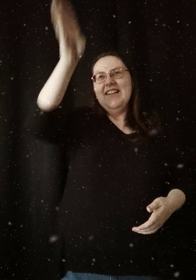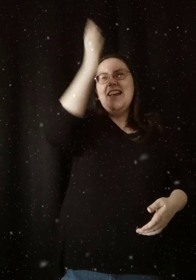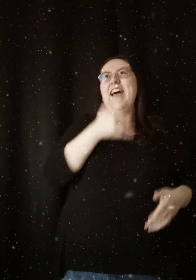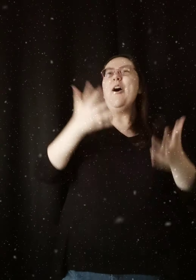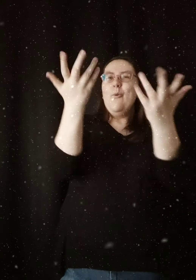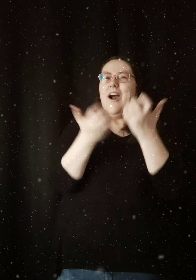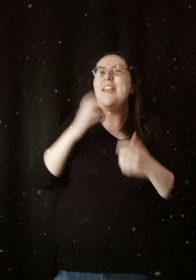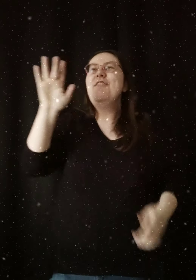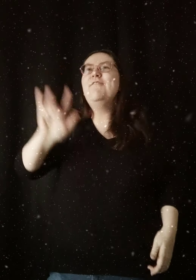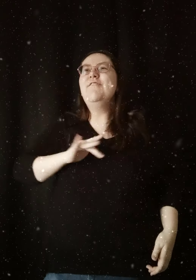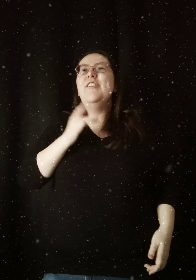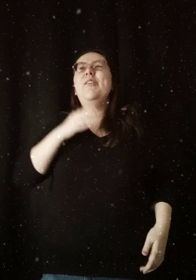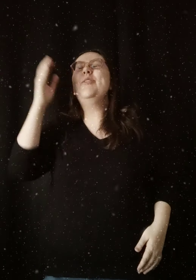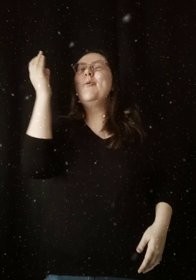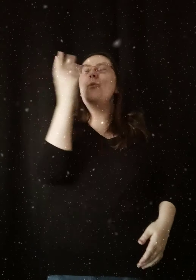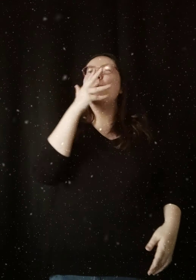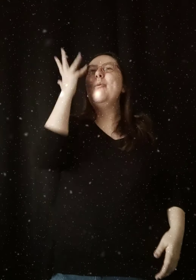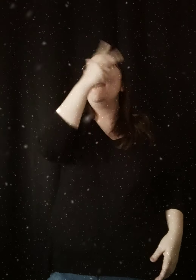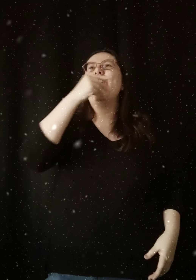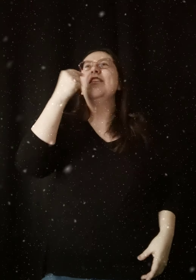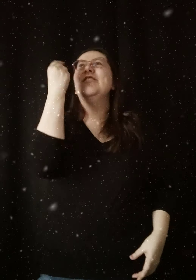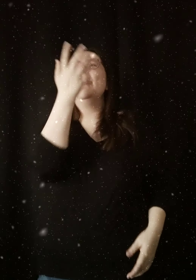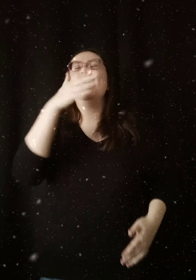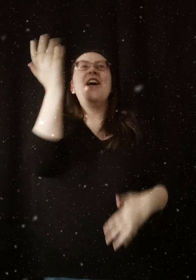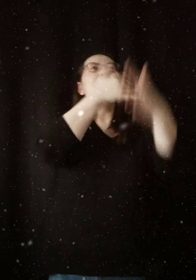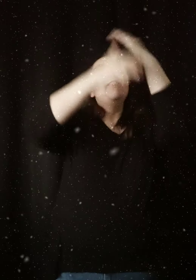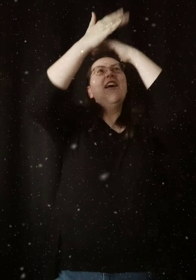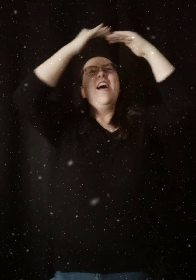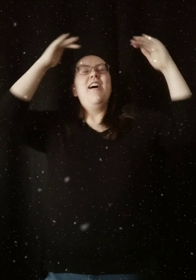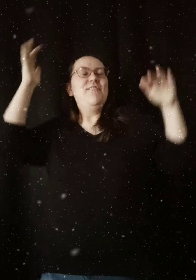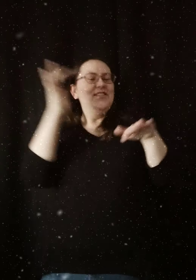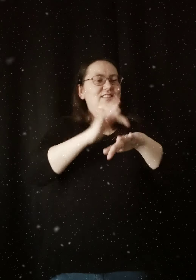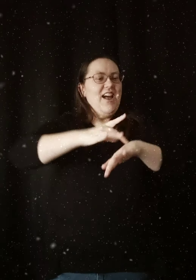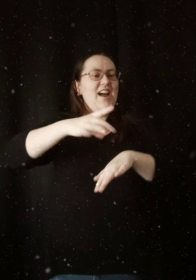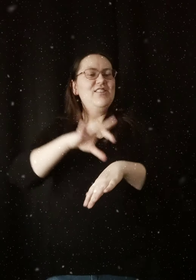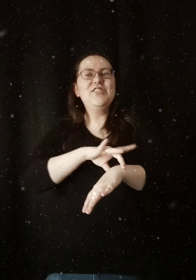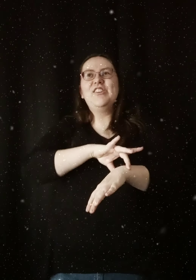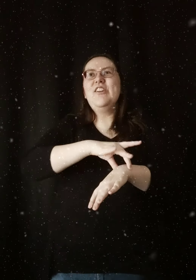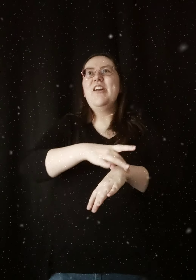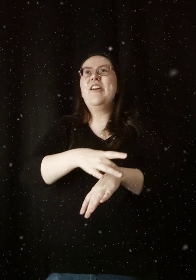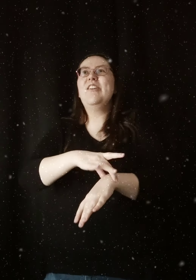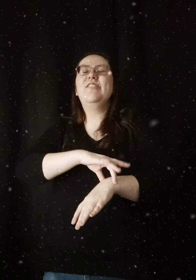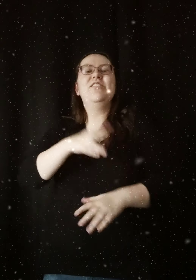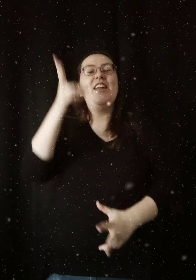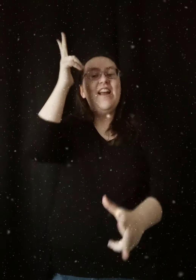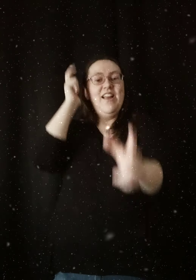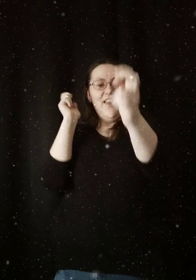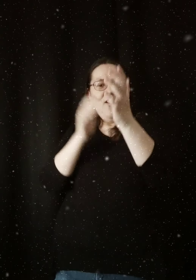God I wanna feel the wonder Of heaven touching earth